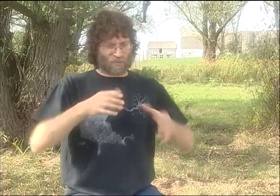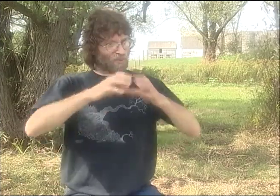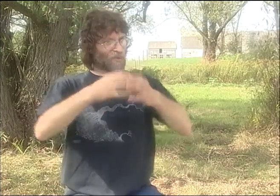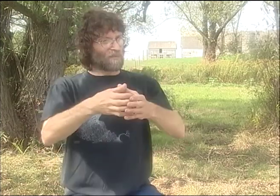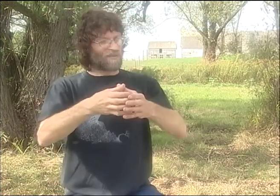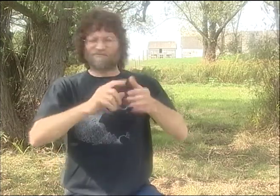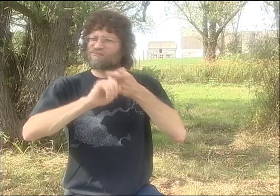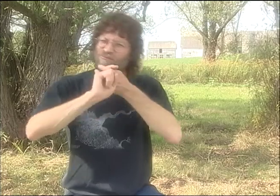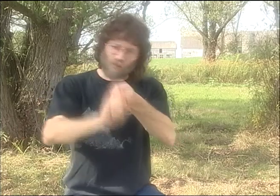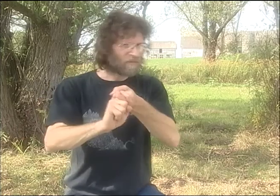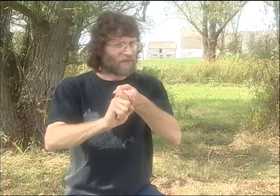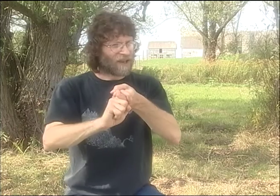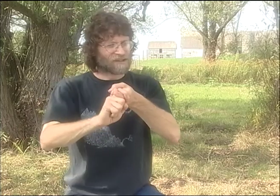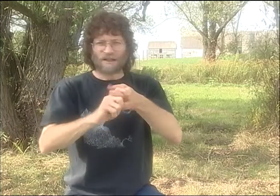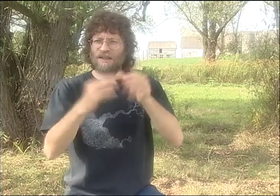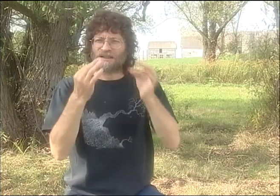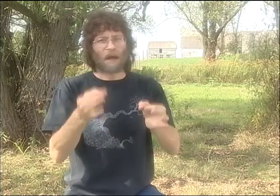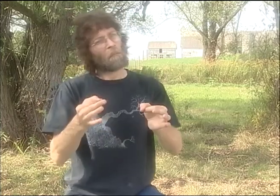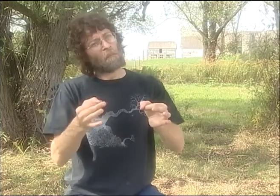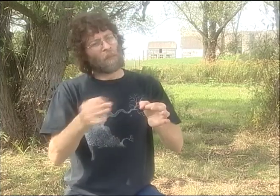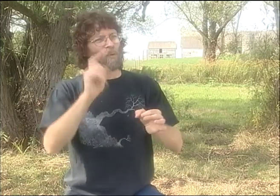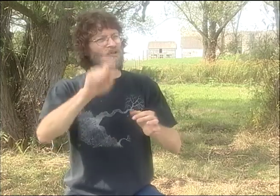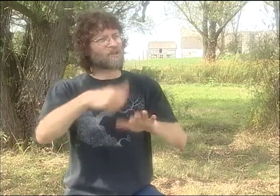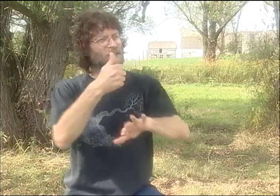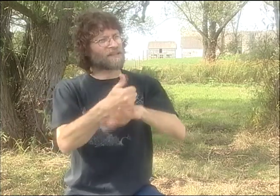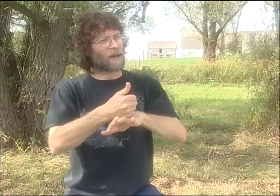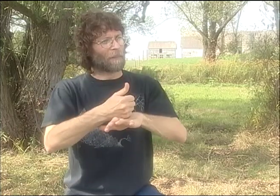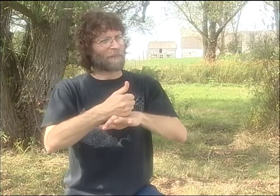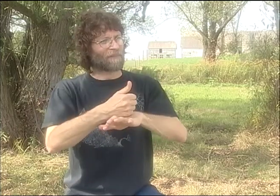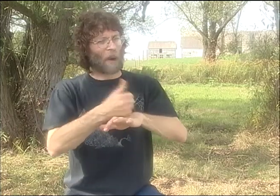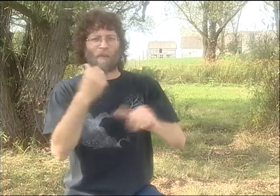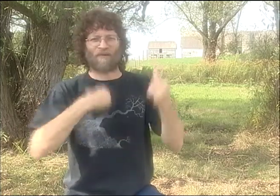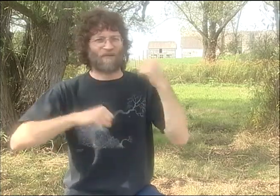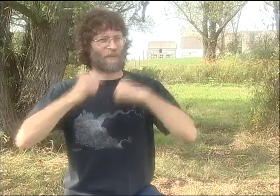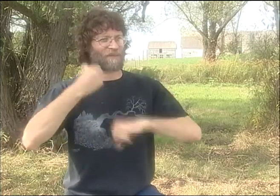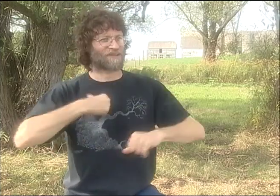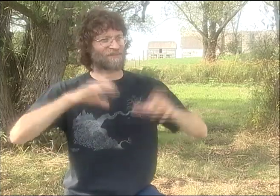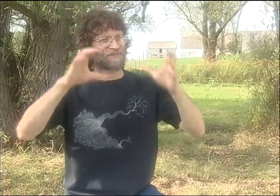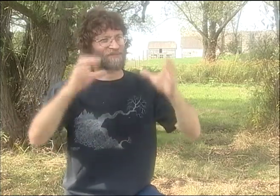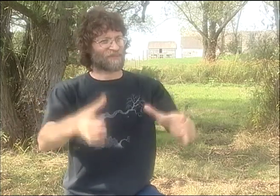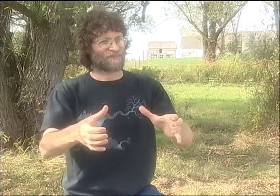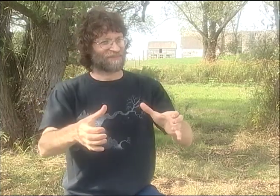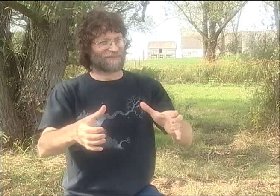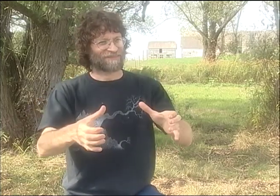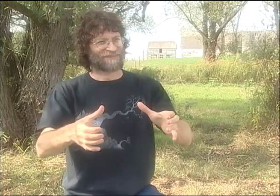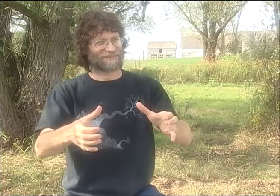AND WATCHING POETRY BEING INTERPRETED AND LISTENING TO HIM WAS INCREDIBLE. THE 5 OF US WERE REALLY GOOD FRIENDS,